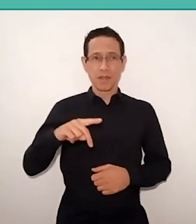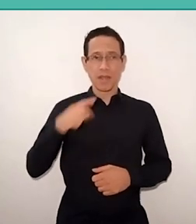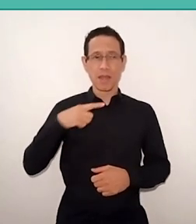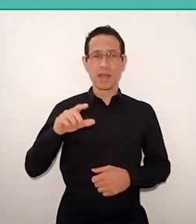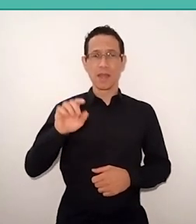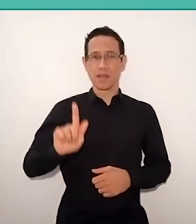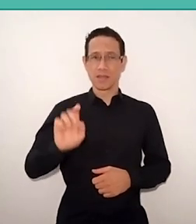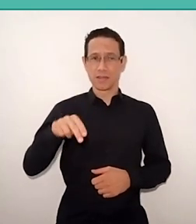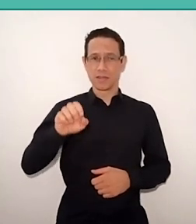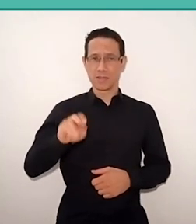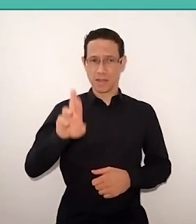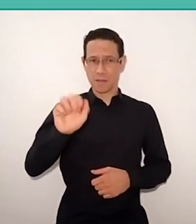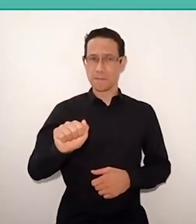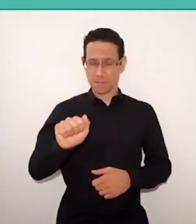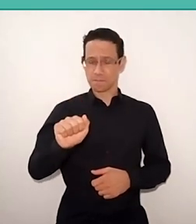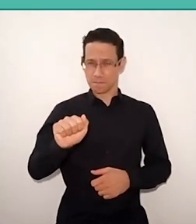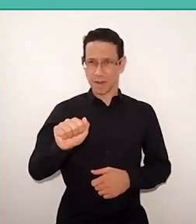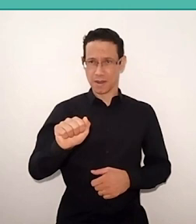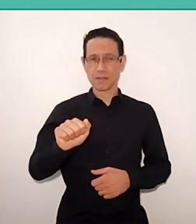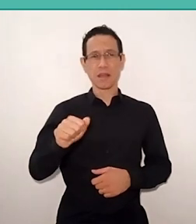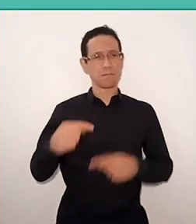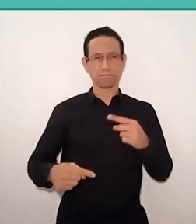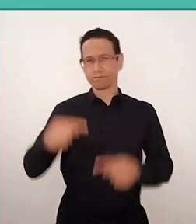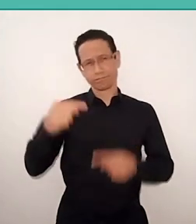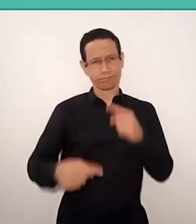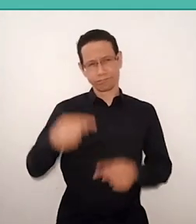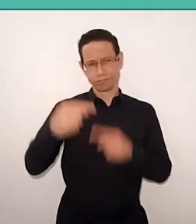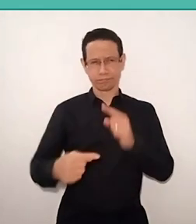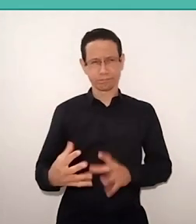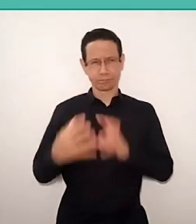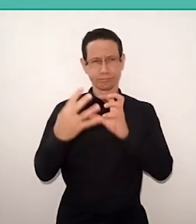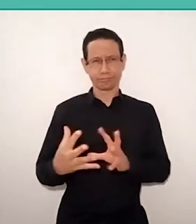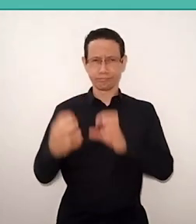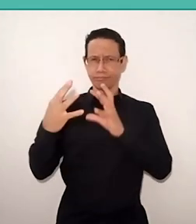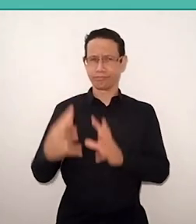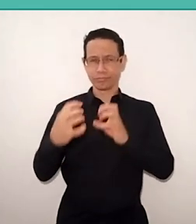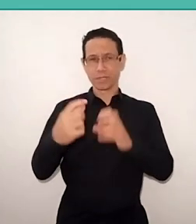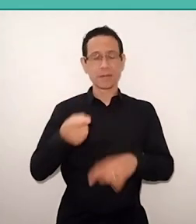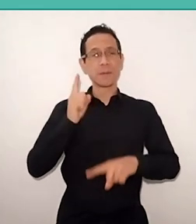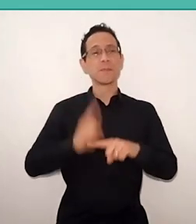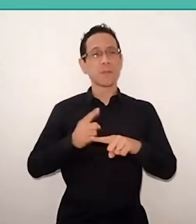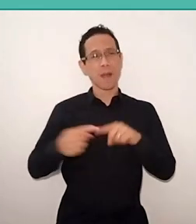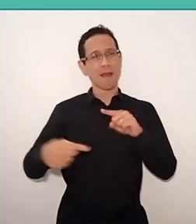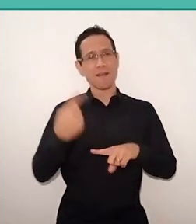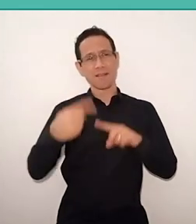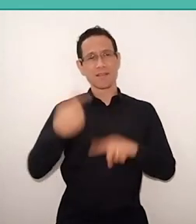and always fought with Pierre Furter, because I always thought that Pierre Furter